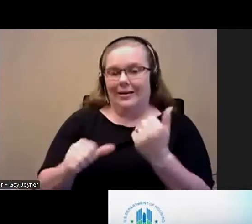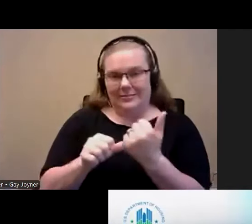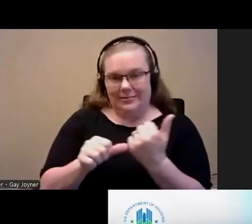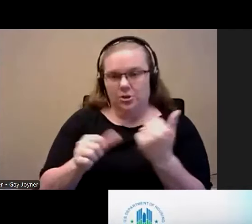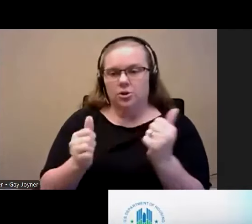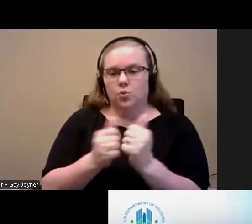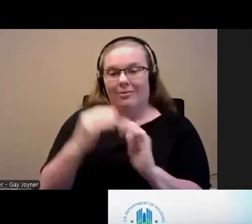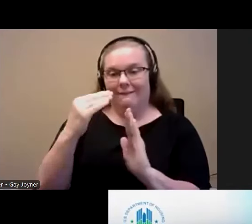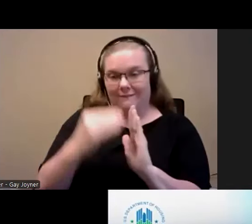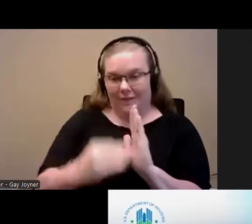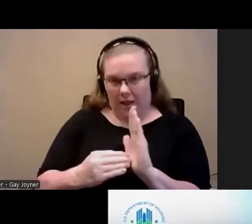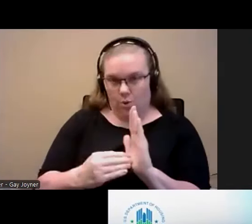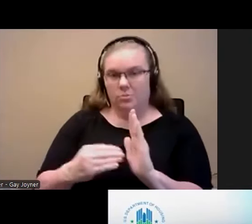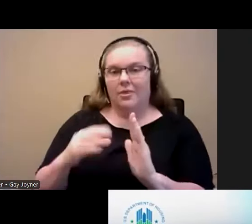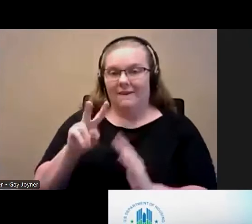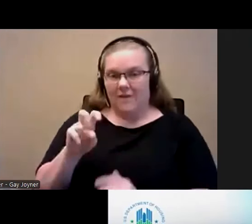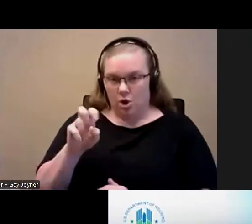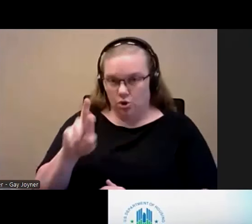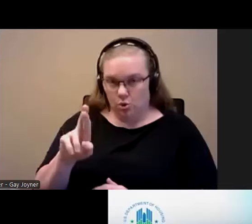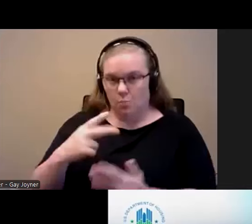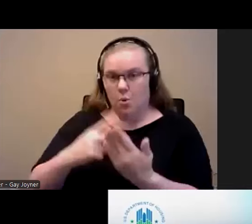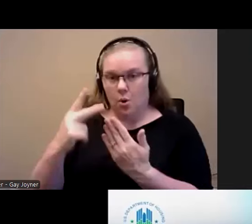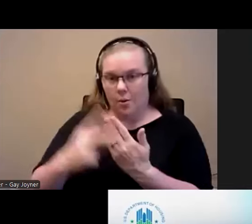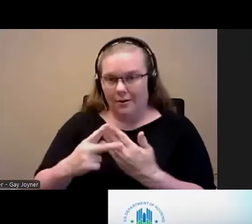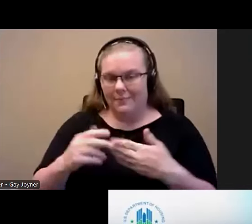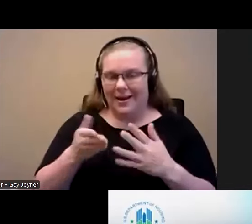out a voucher application, as well as helping people navigate the process. That is why think